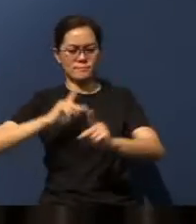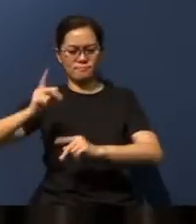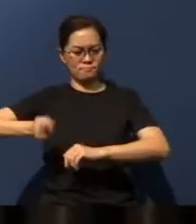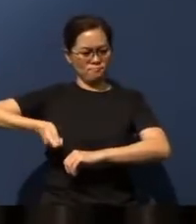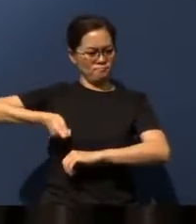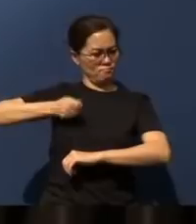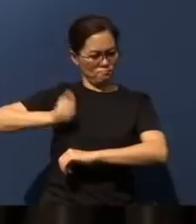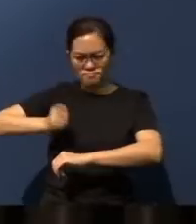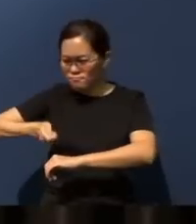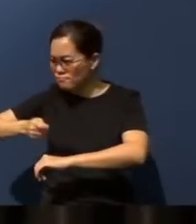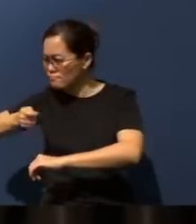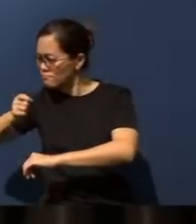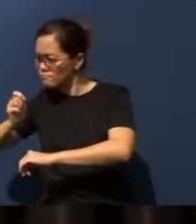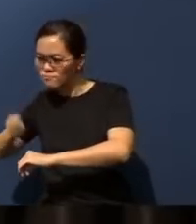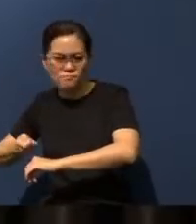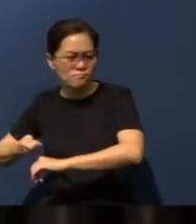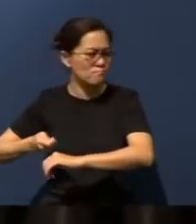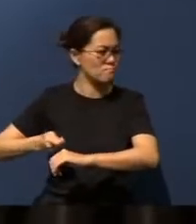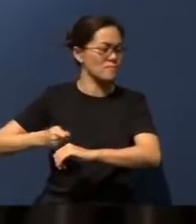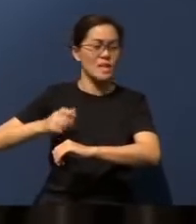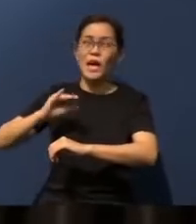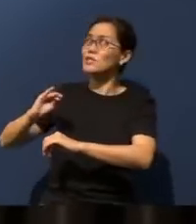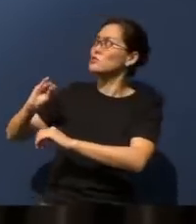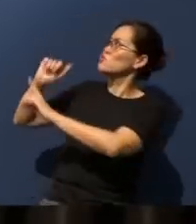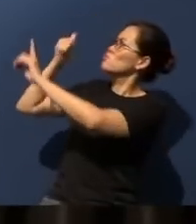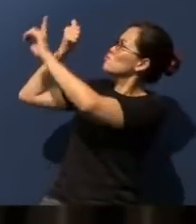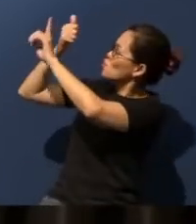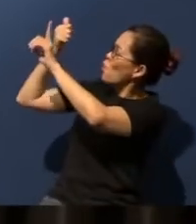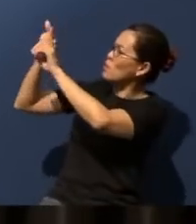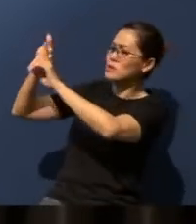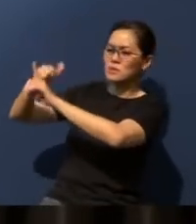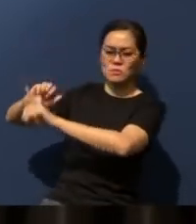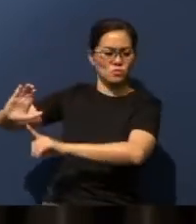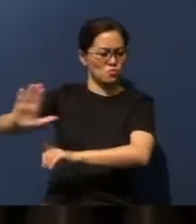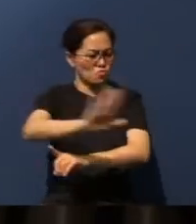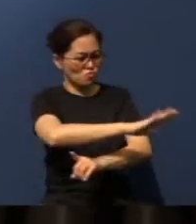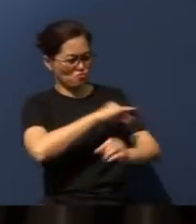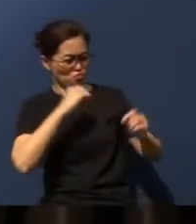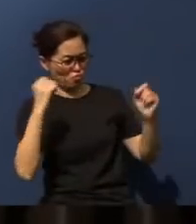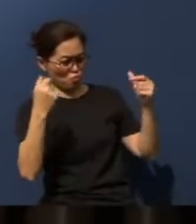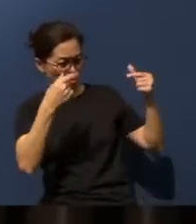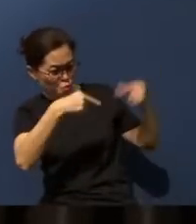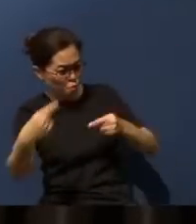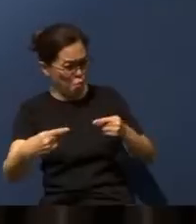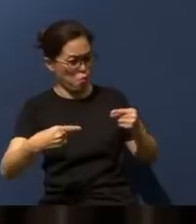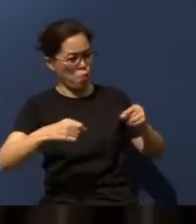You personally will even settle the disputes of the nations, and when You make nations